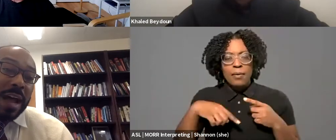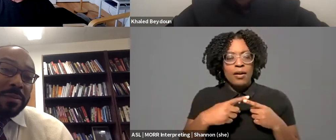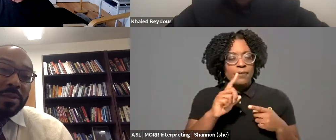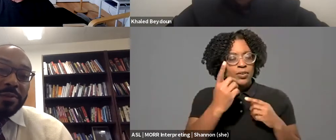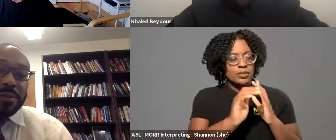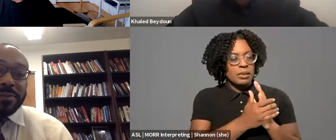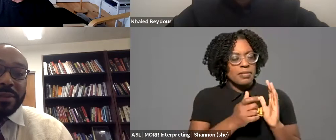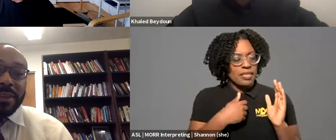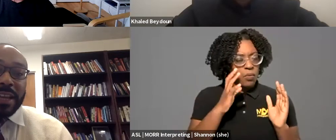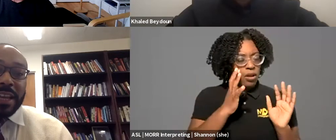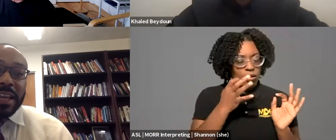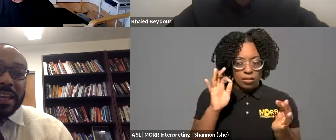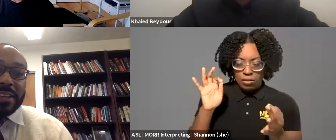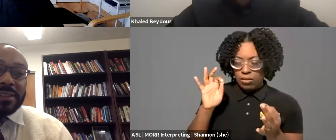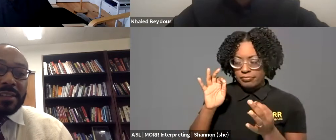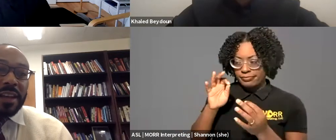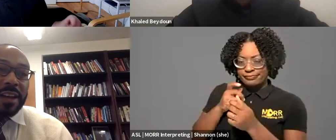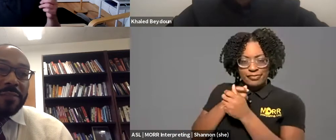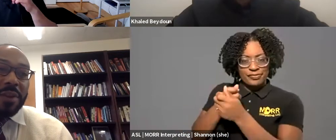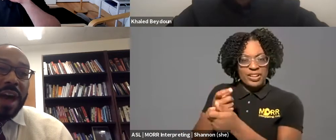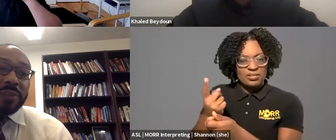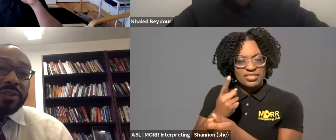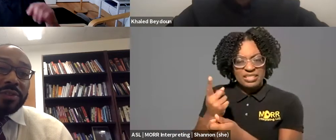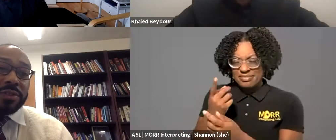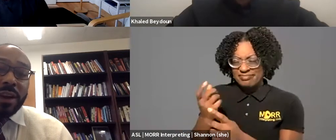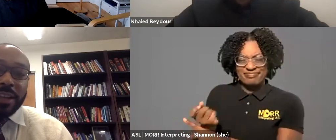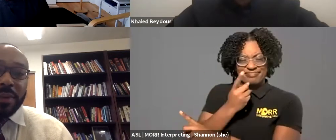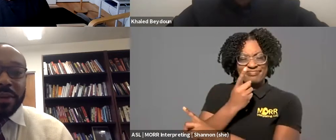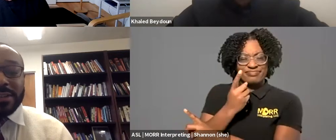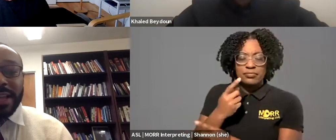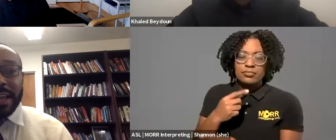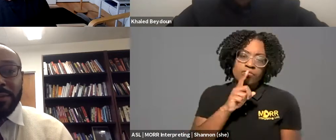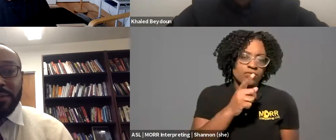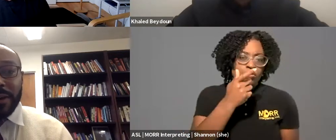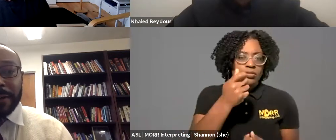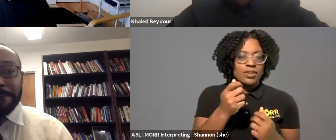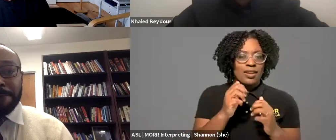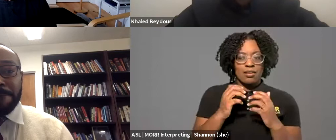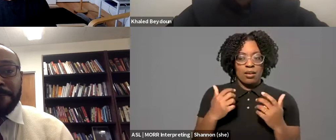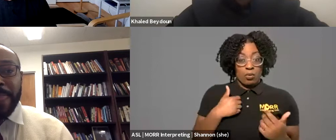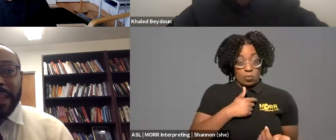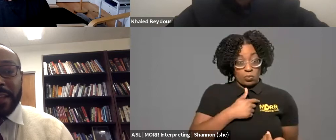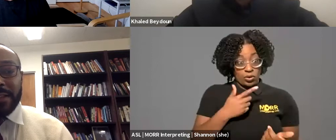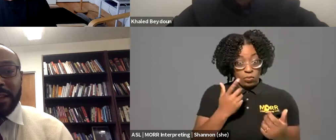with the First Amendment is how strongly are we going to stand up for it? Often times it's juxtaposed with this idea that, well, we have to balance public safety with the right to engage in free speech, freedom of assembly. It's an intricate balance. Like these two things are separate and you have to balance one or the other. You have to sacrifice a bit of one to get the other.